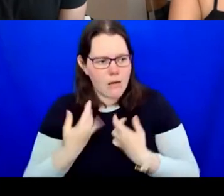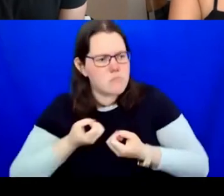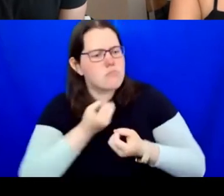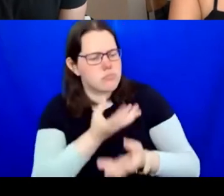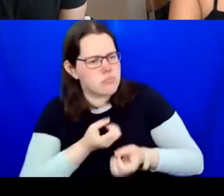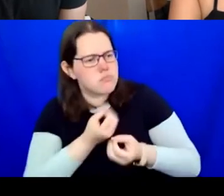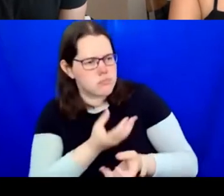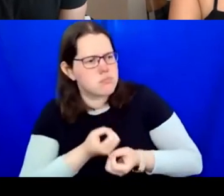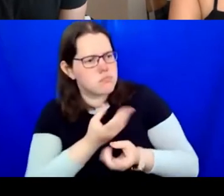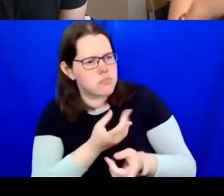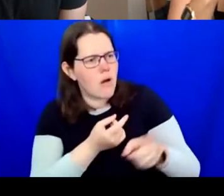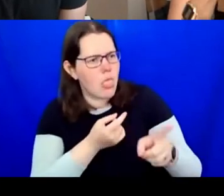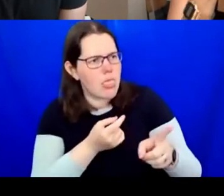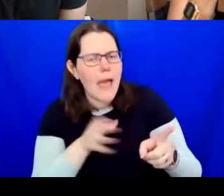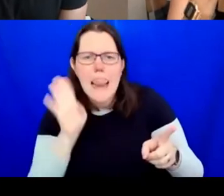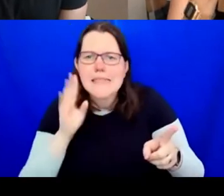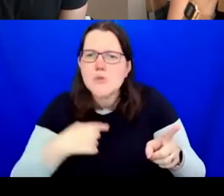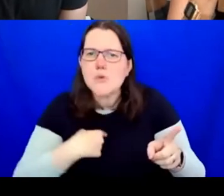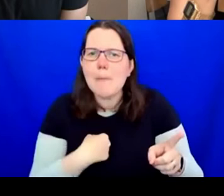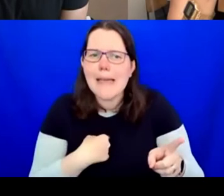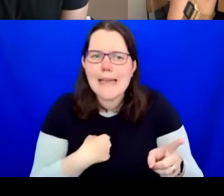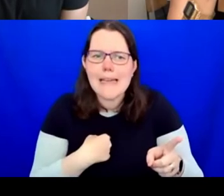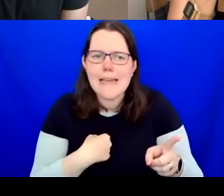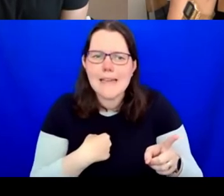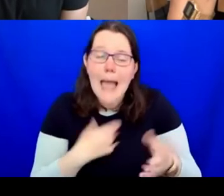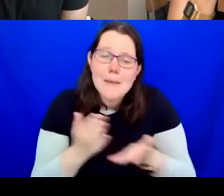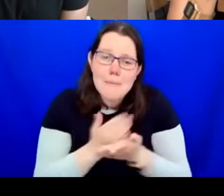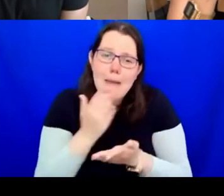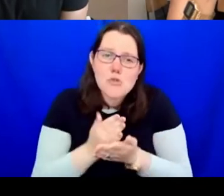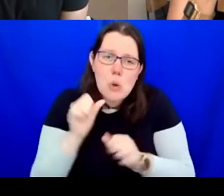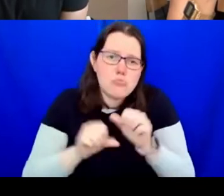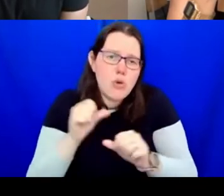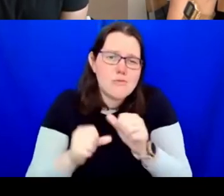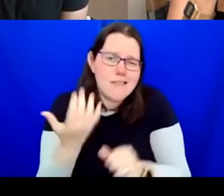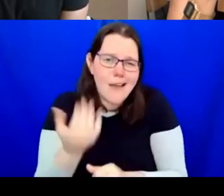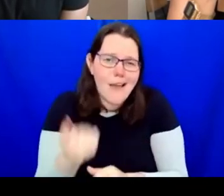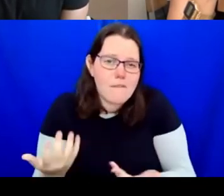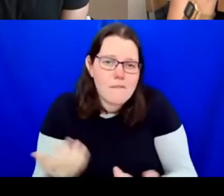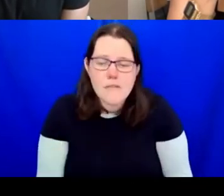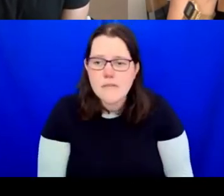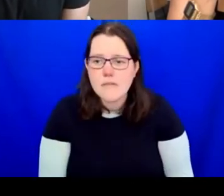and there's mechanisms to do that. AIDAN: Thanks. One of the